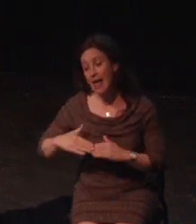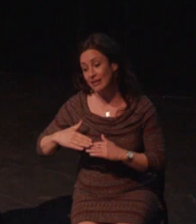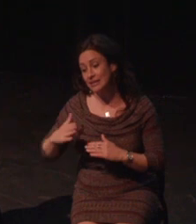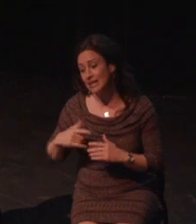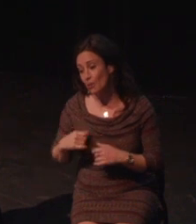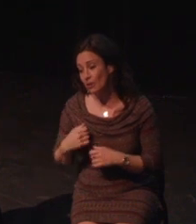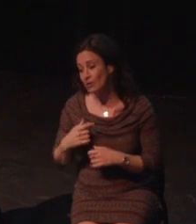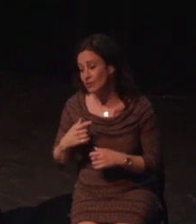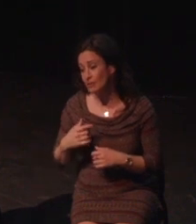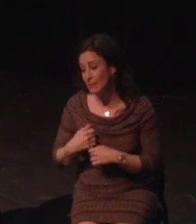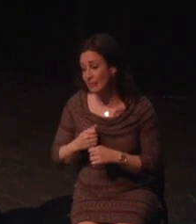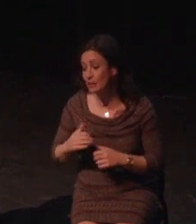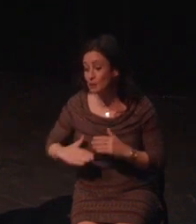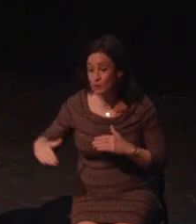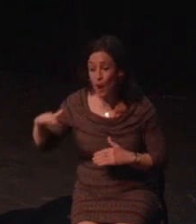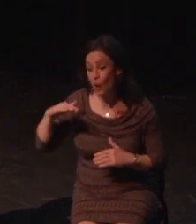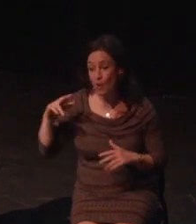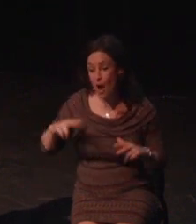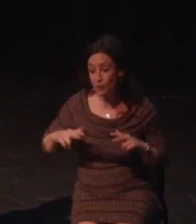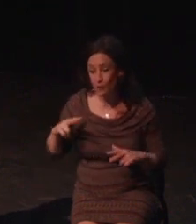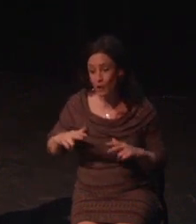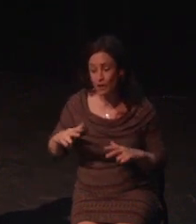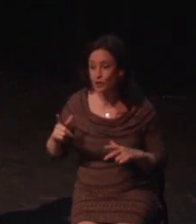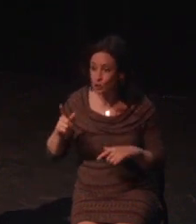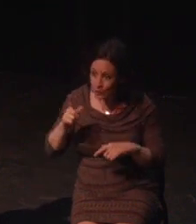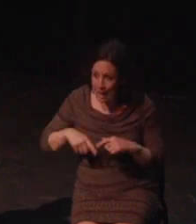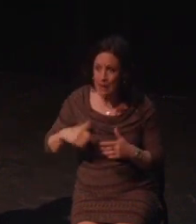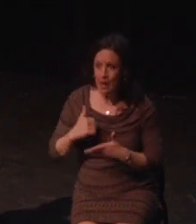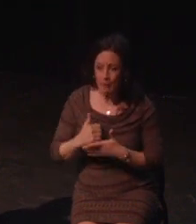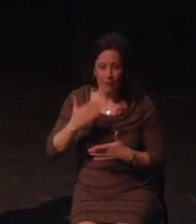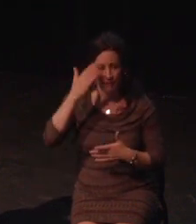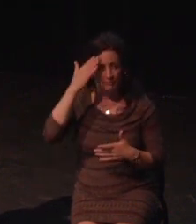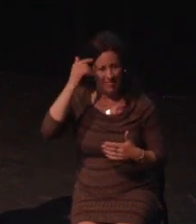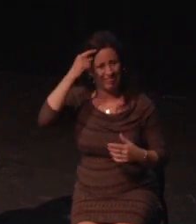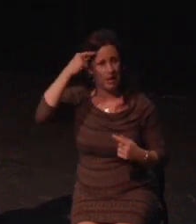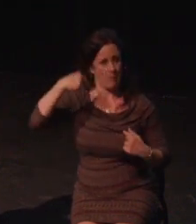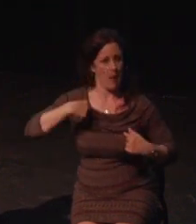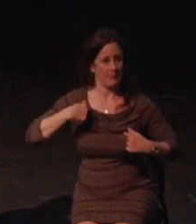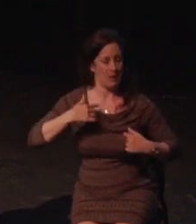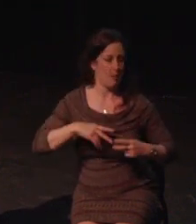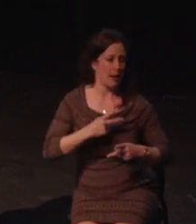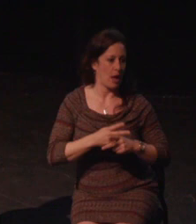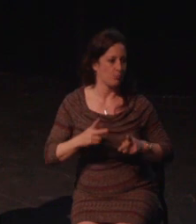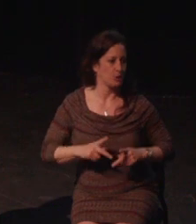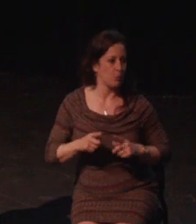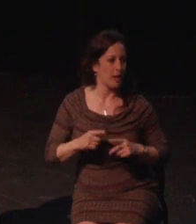overachievers. Even if something is prohibitive or extremely difficult, we strive for a way. Aside from my impairments, much of societies still isn't accessible.